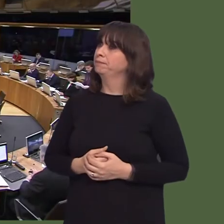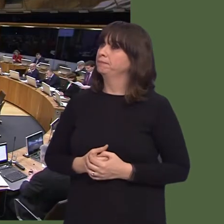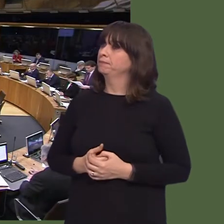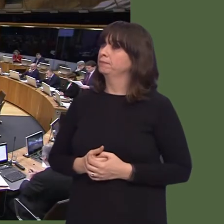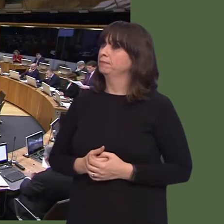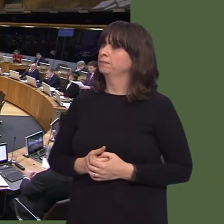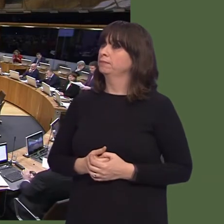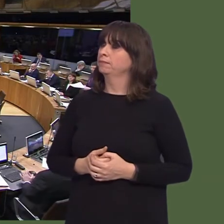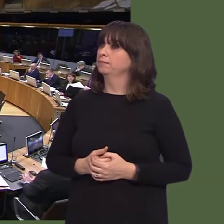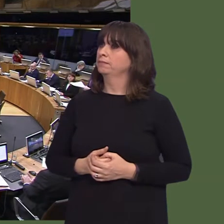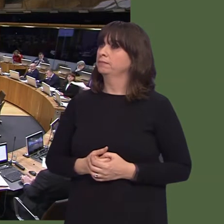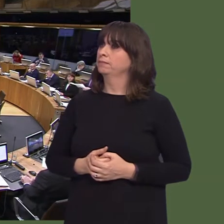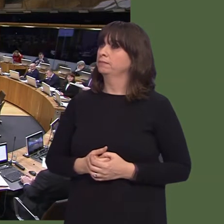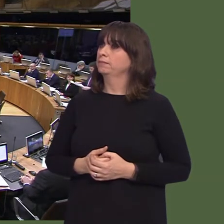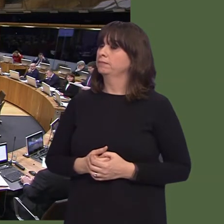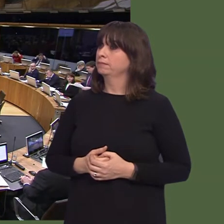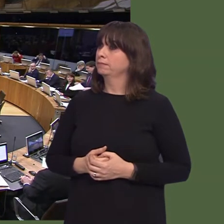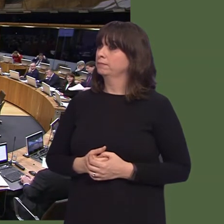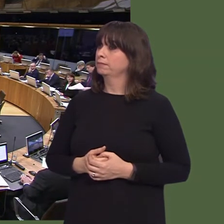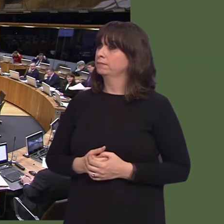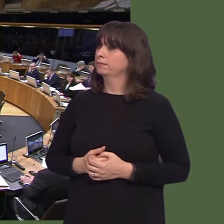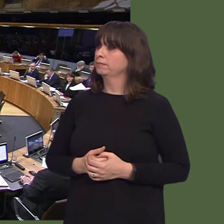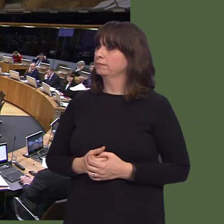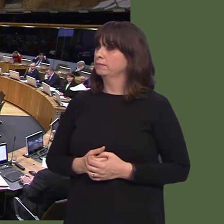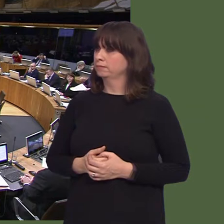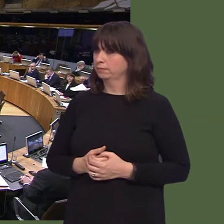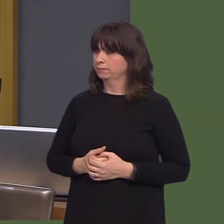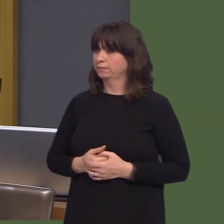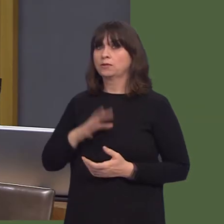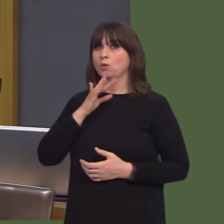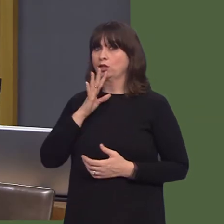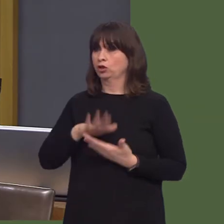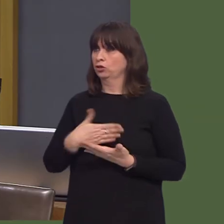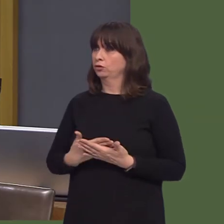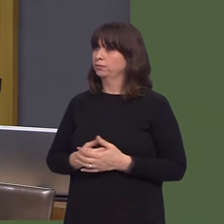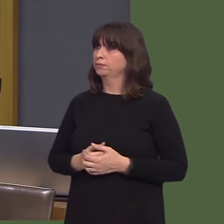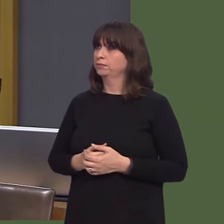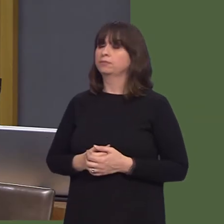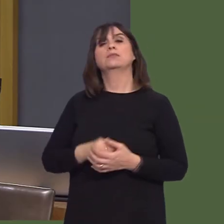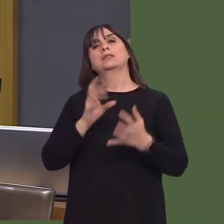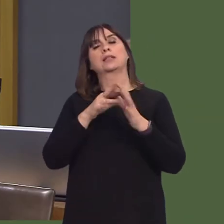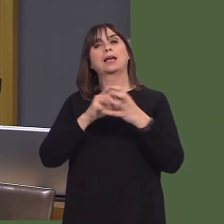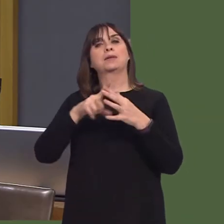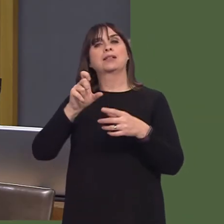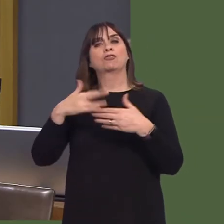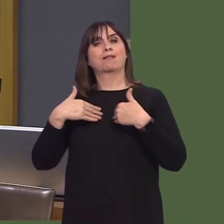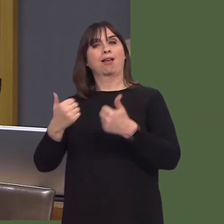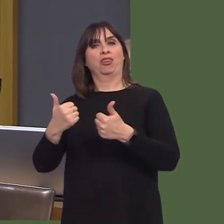has to be an alternative where people can go, where people don't feel they have to beg,